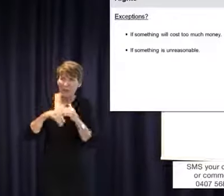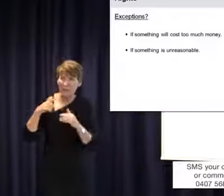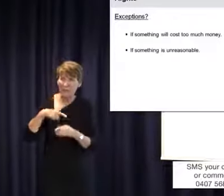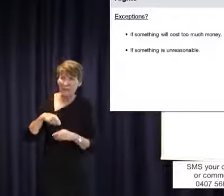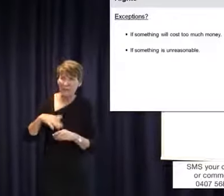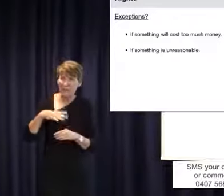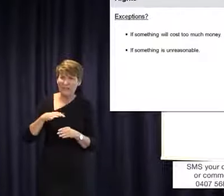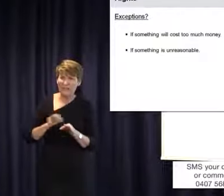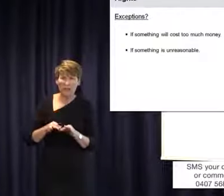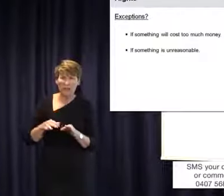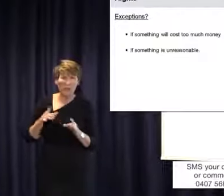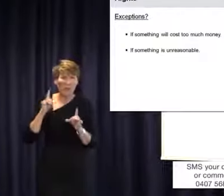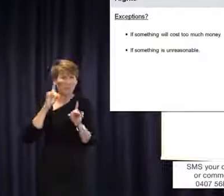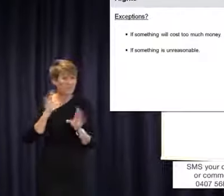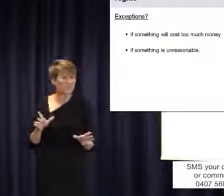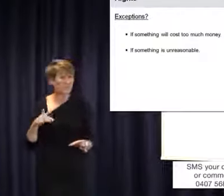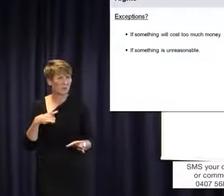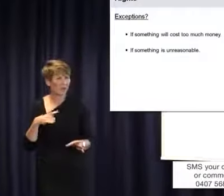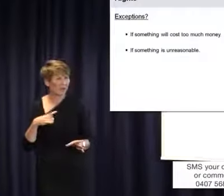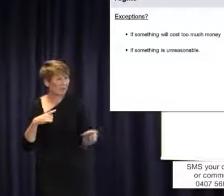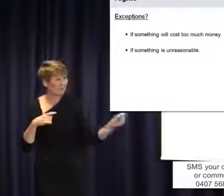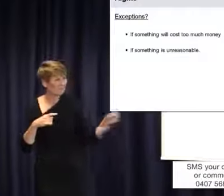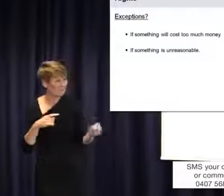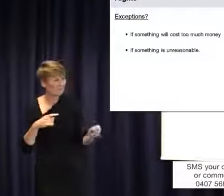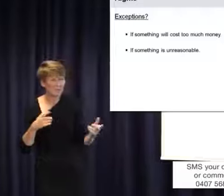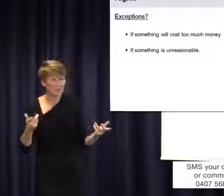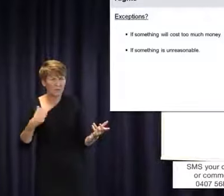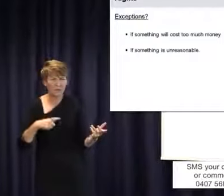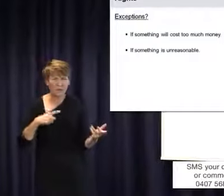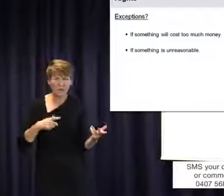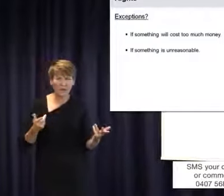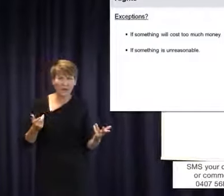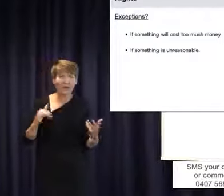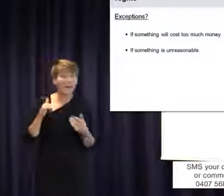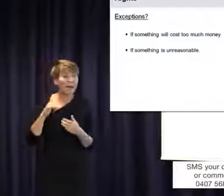It could be that sometimes a parent might ask for something that is unreasonable, but